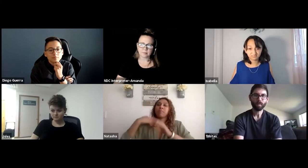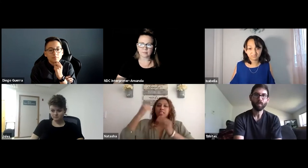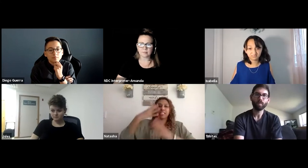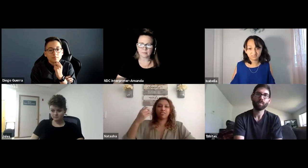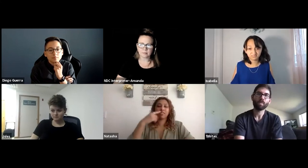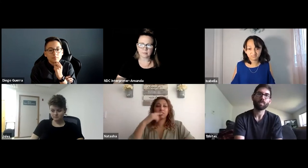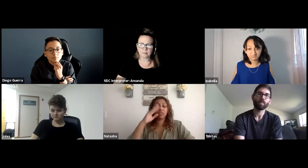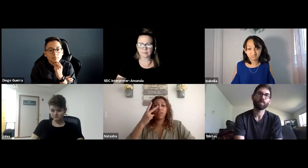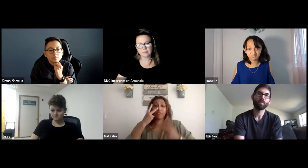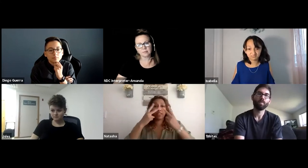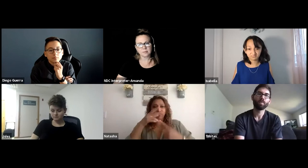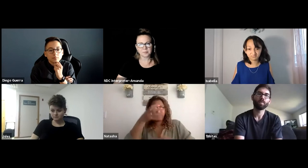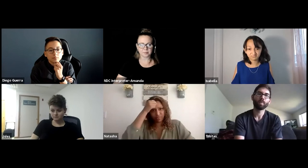They capture everything for me.